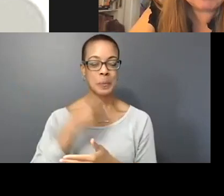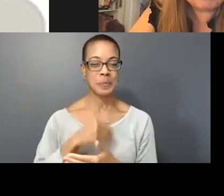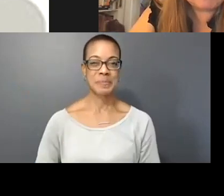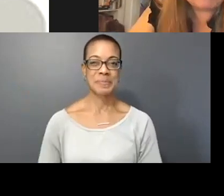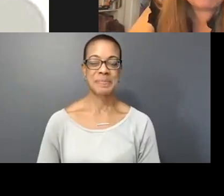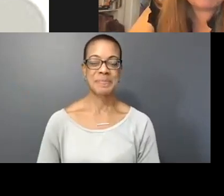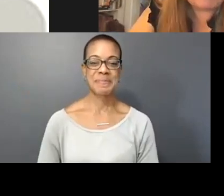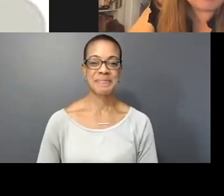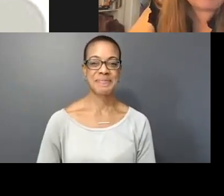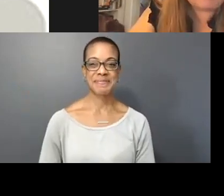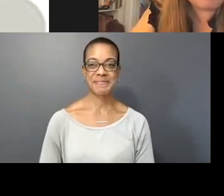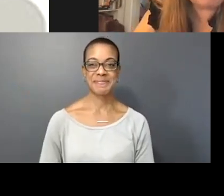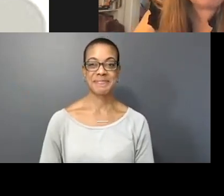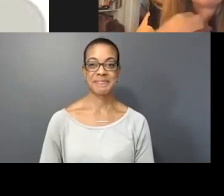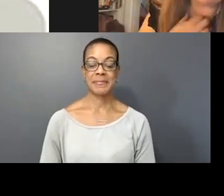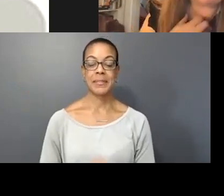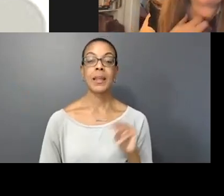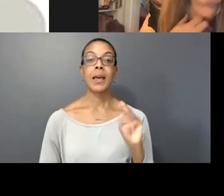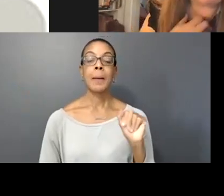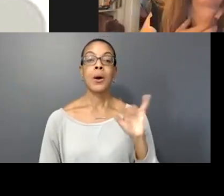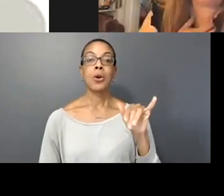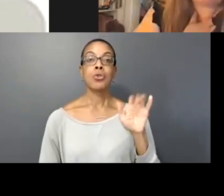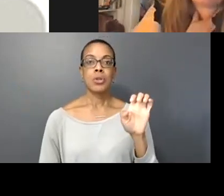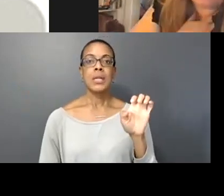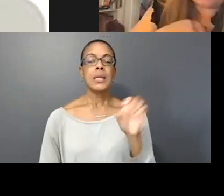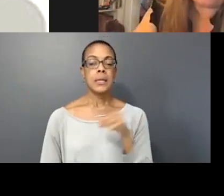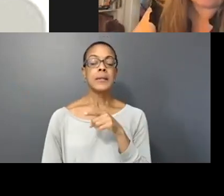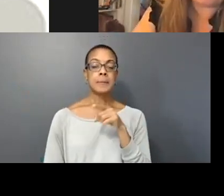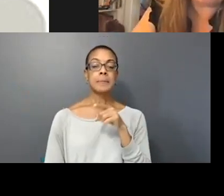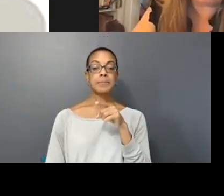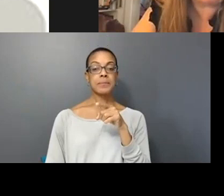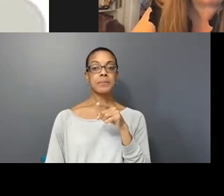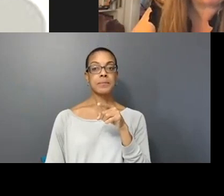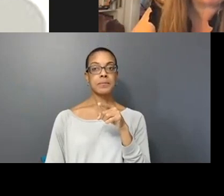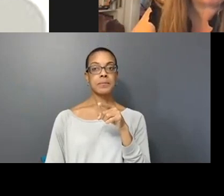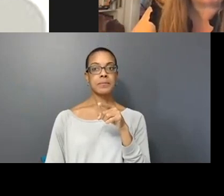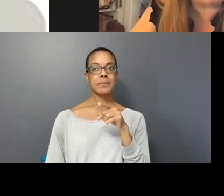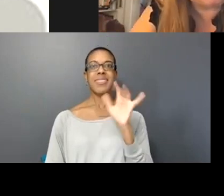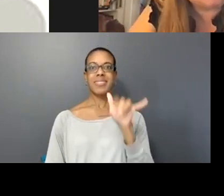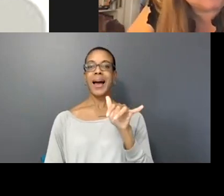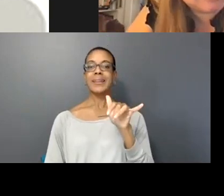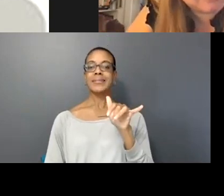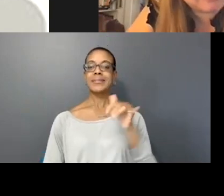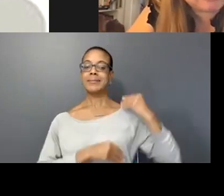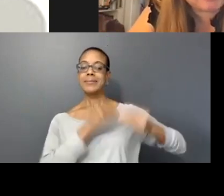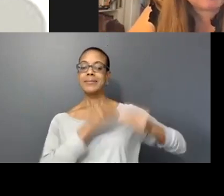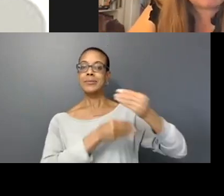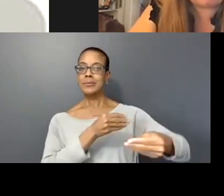Well I think it's so- the fact that it's intergenerational work, that is interdisciplinary work, you know